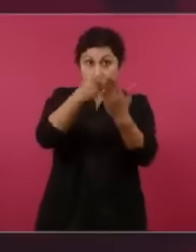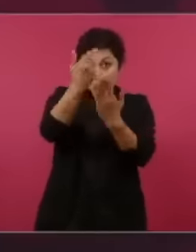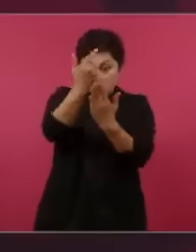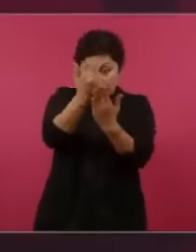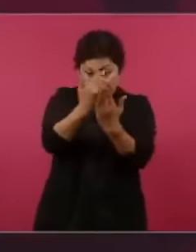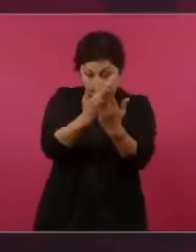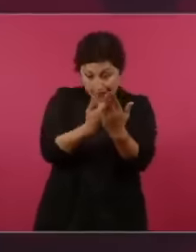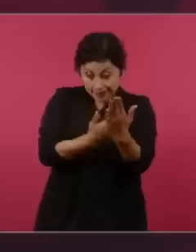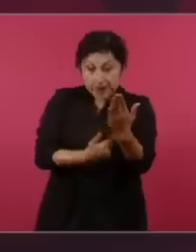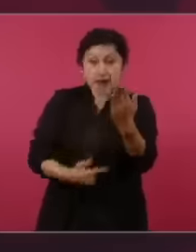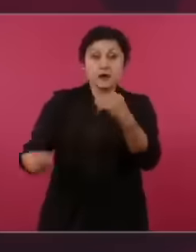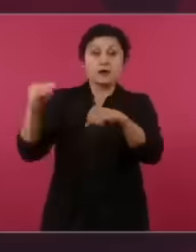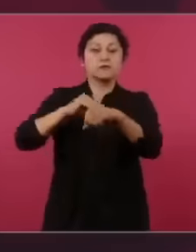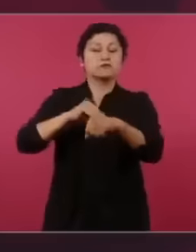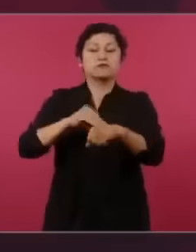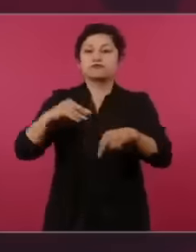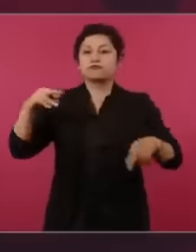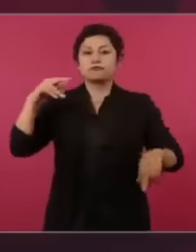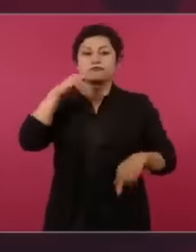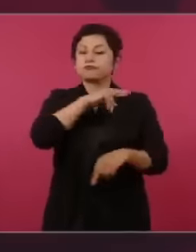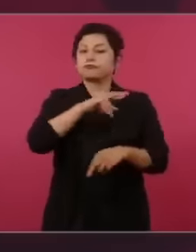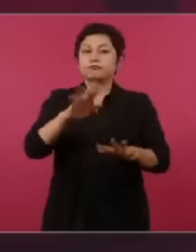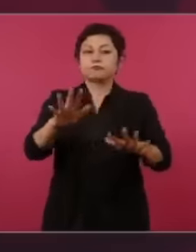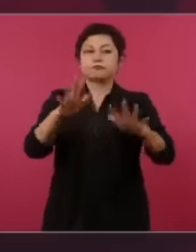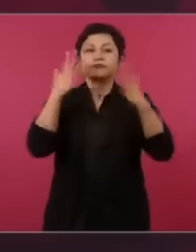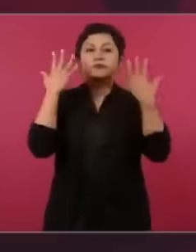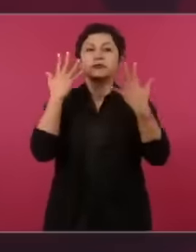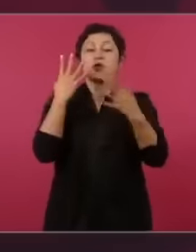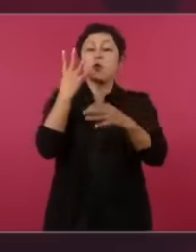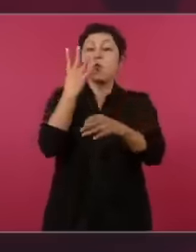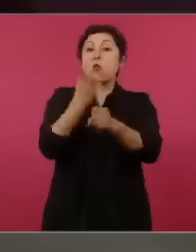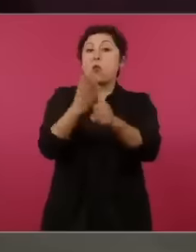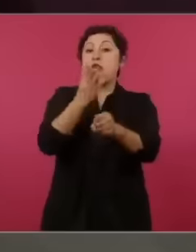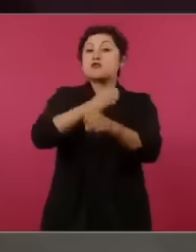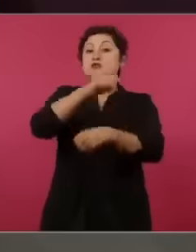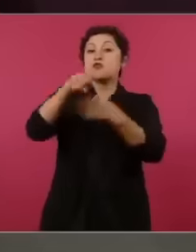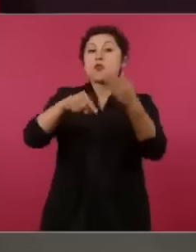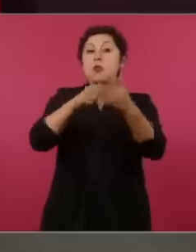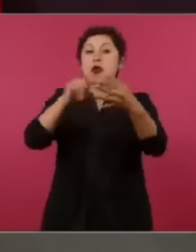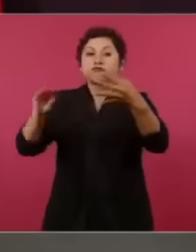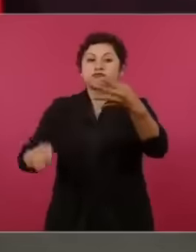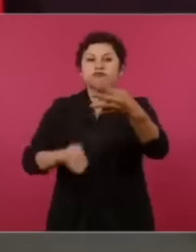billionaires, only surpassed by the United States,